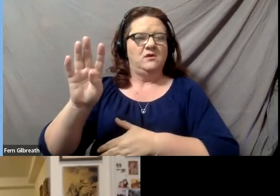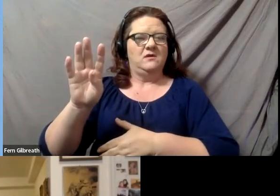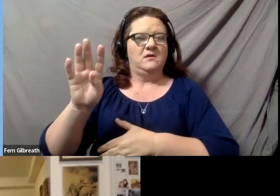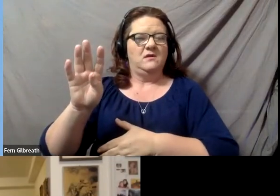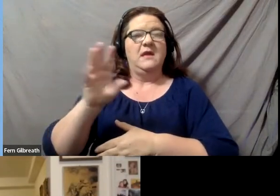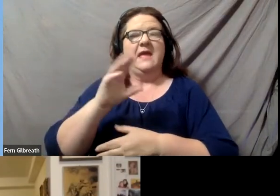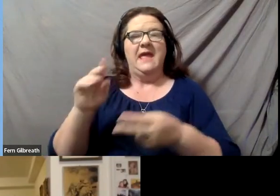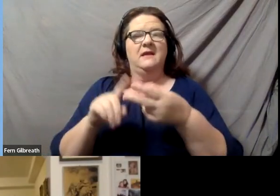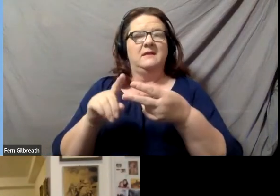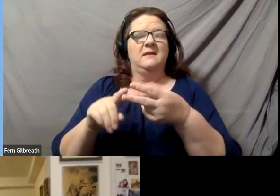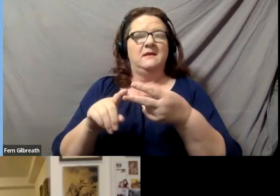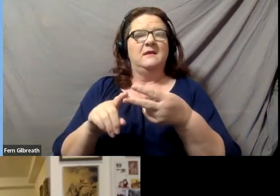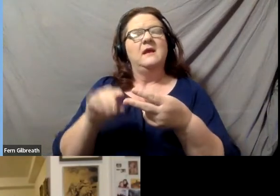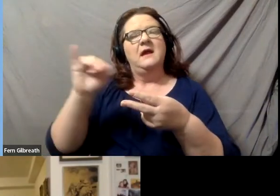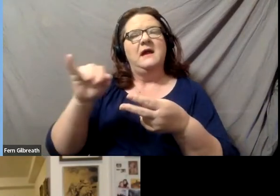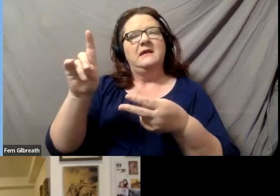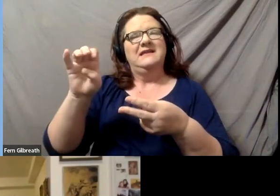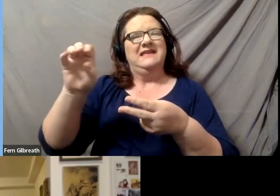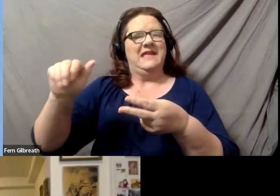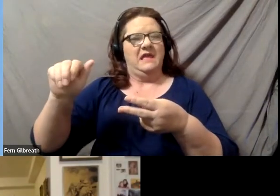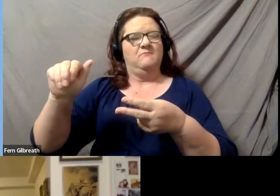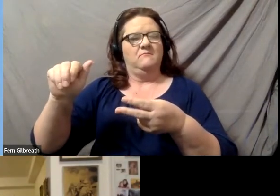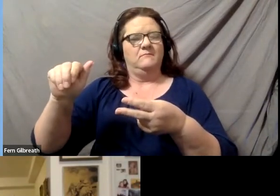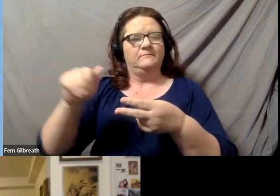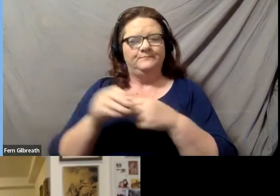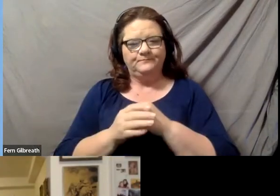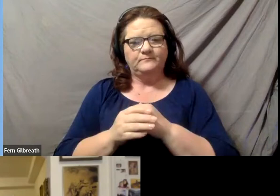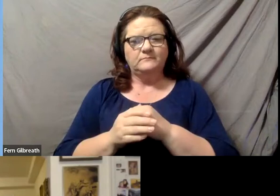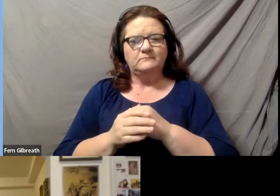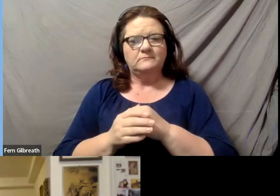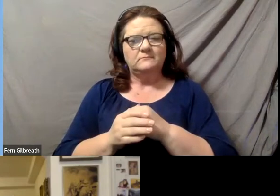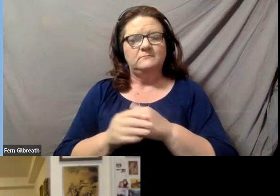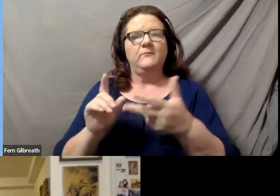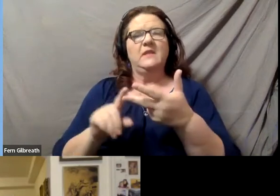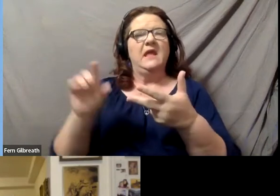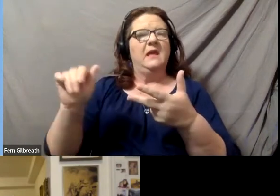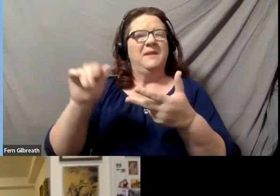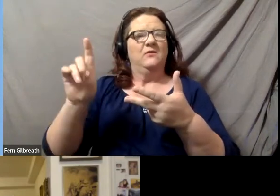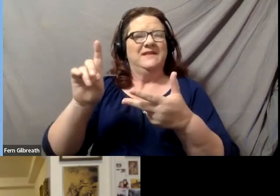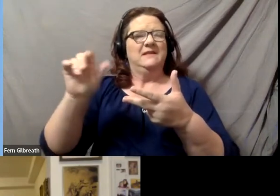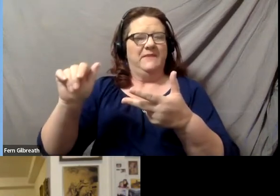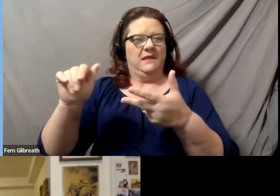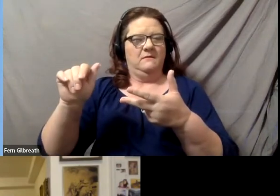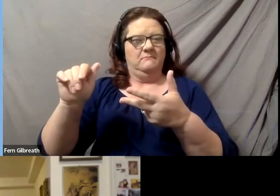and the Individuals with Disabilities Education Act or IDEA, the Americans with Disabilities Act, the ADA,